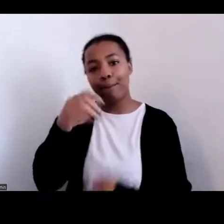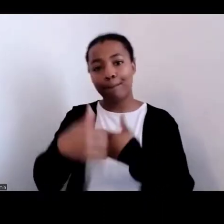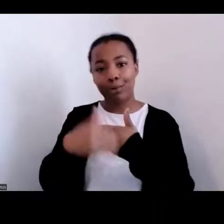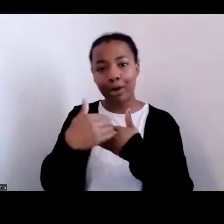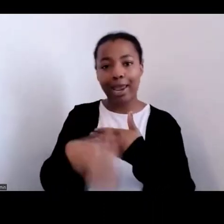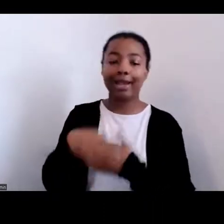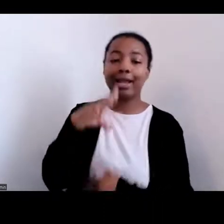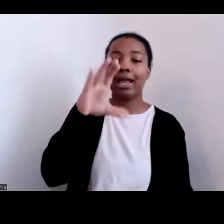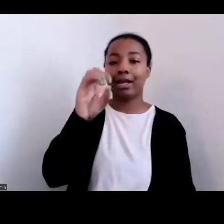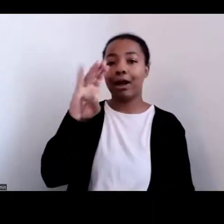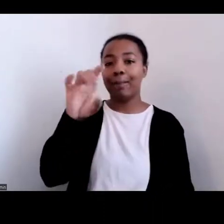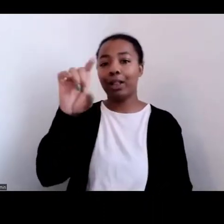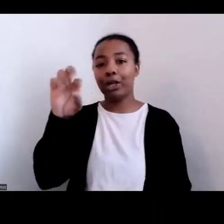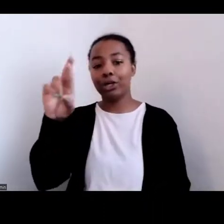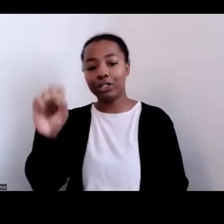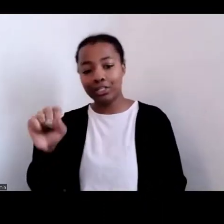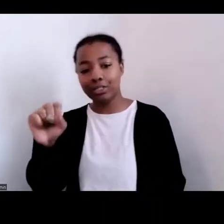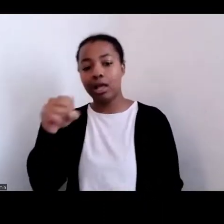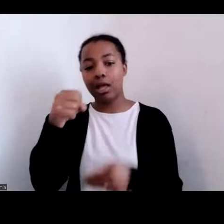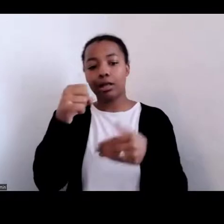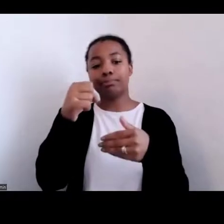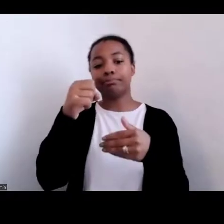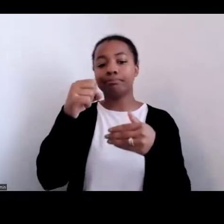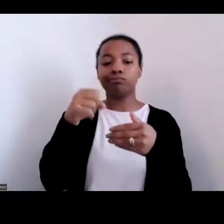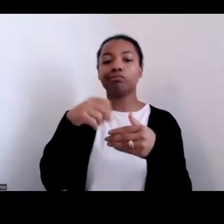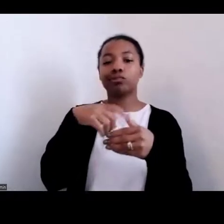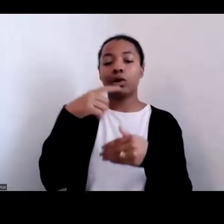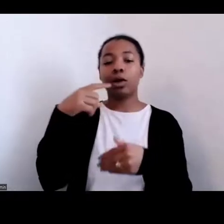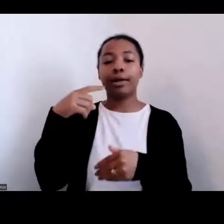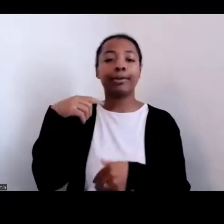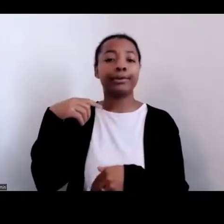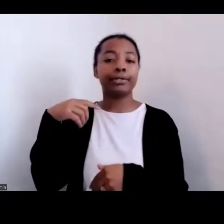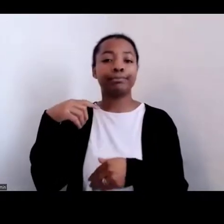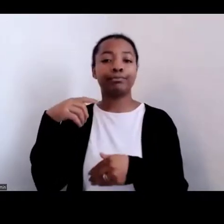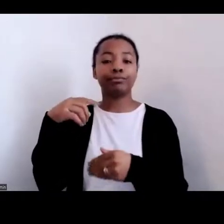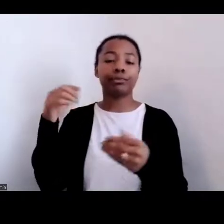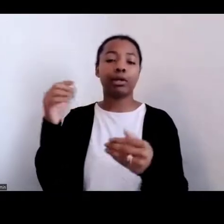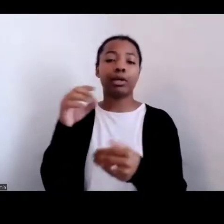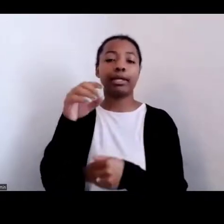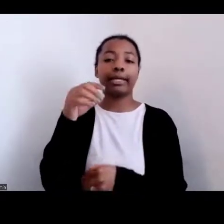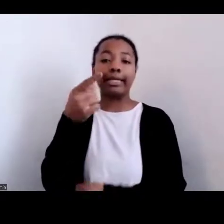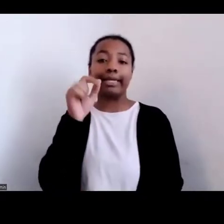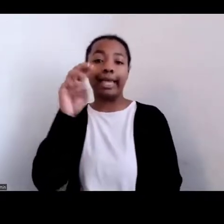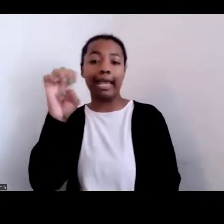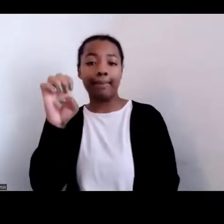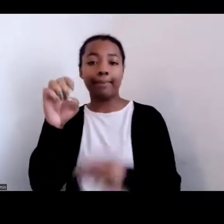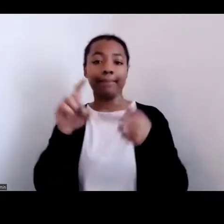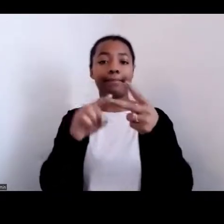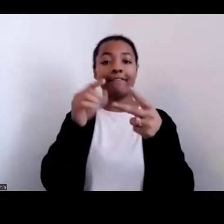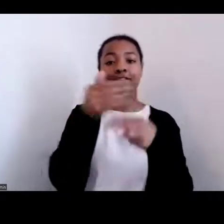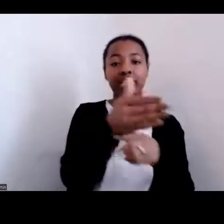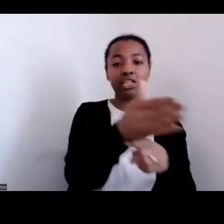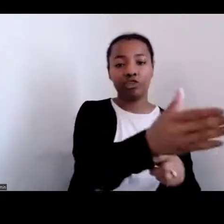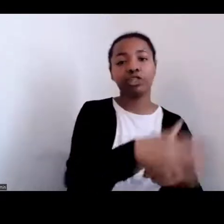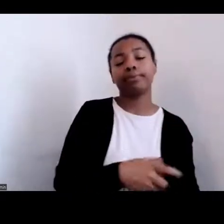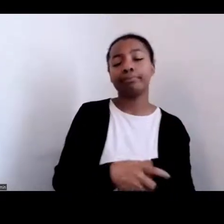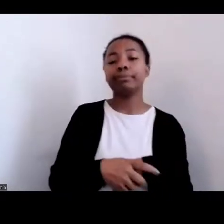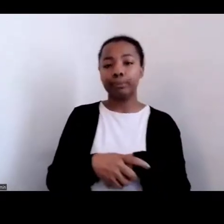and various preparations of wild game and fish. So my point simply is that there has over time been this